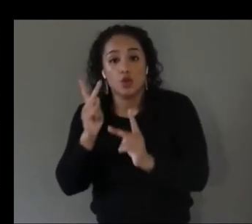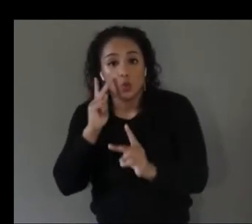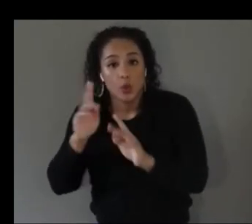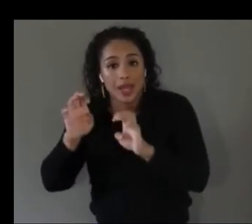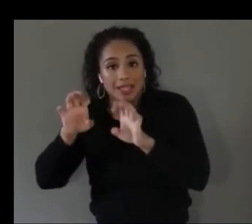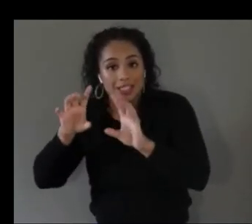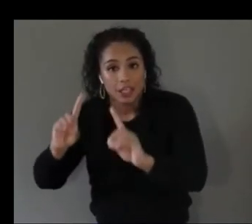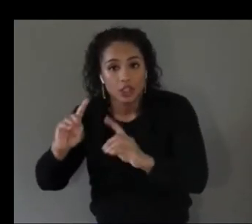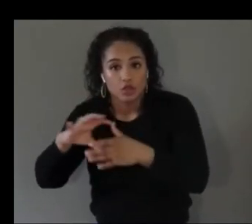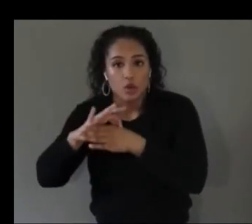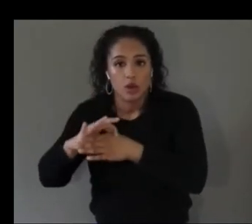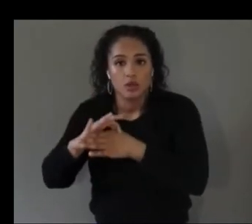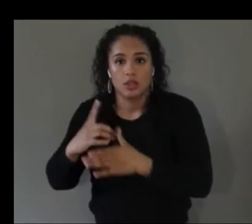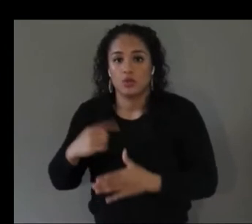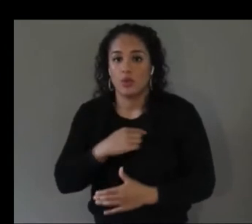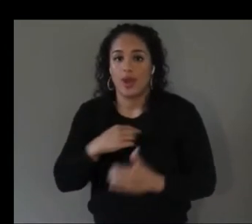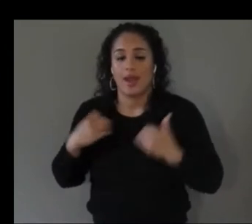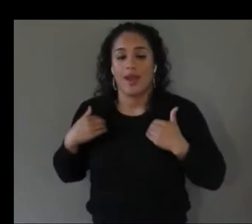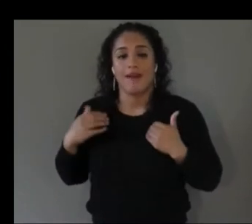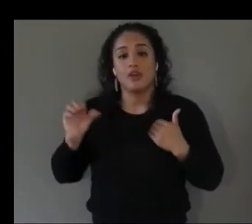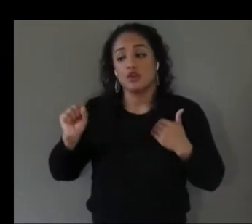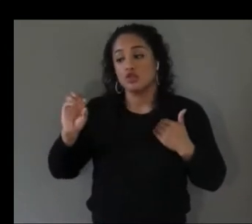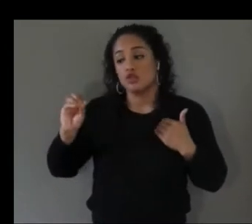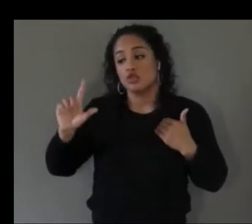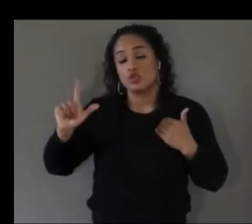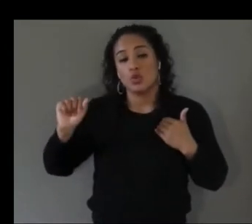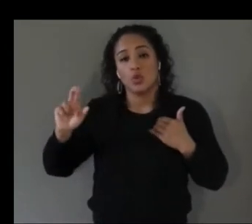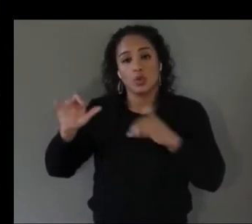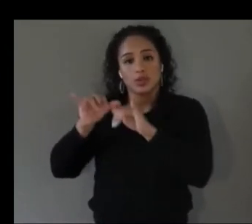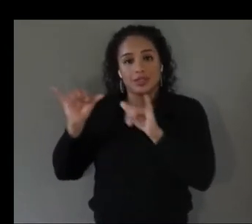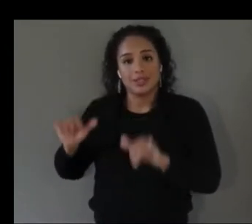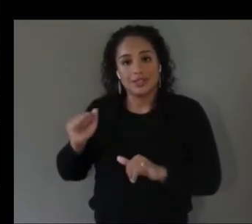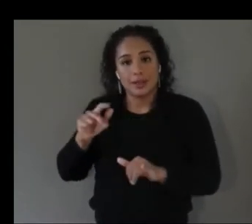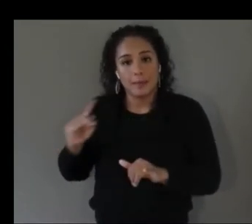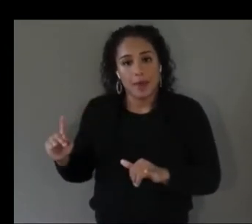solar system application as an example um that you could view the different objects in the scene